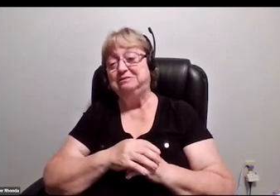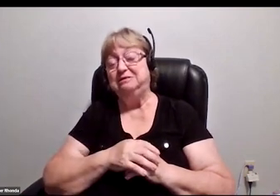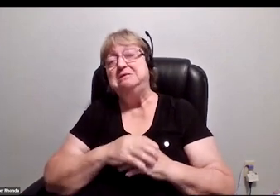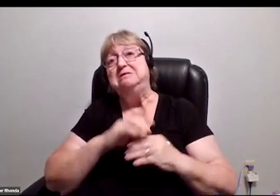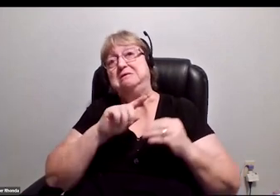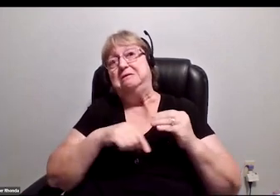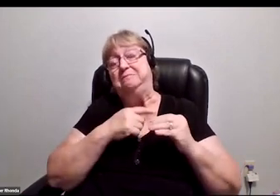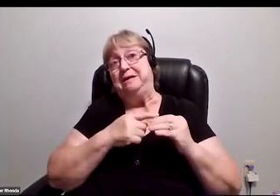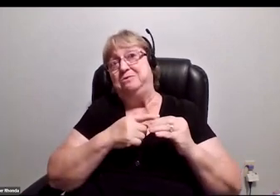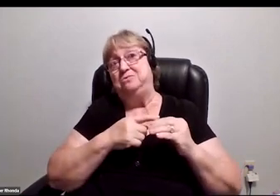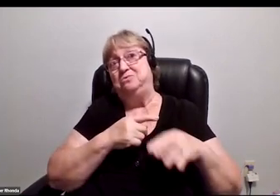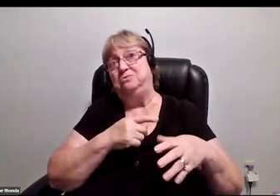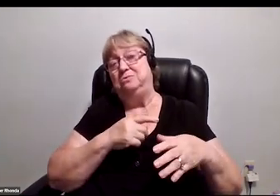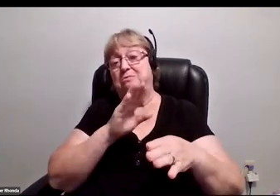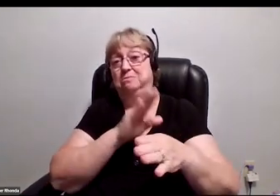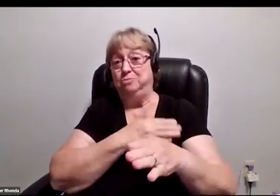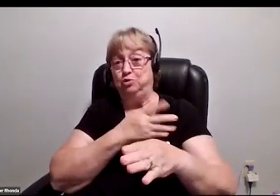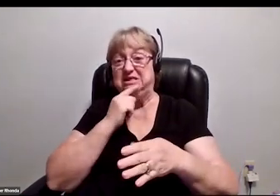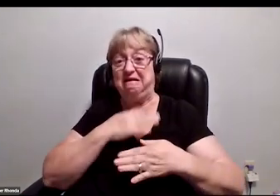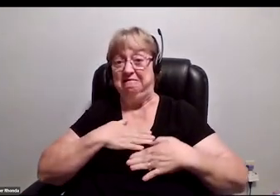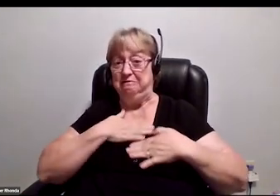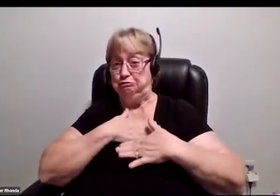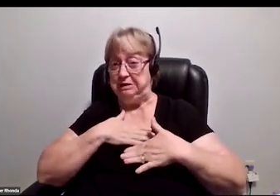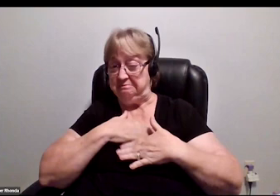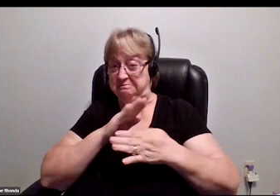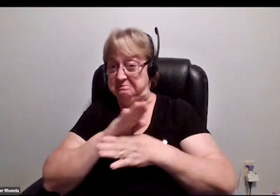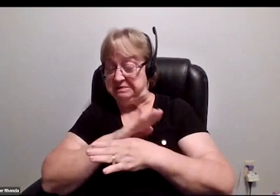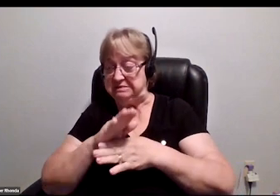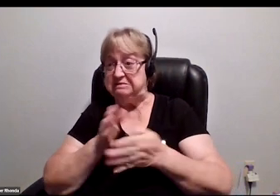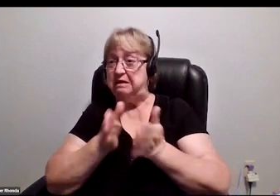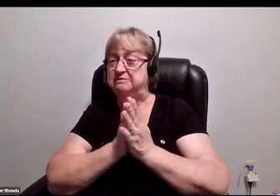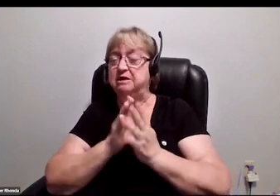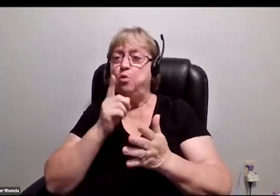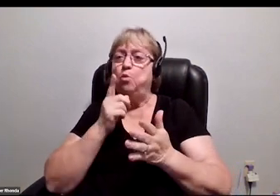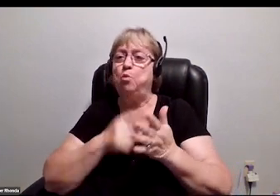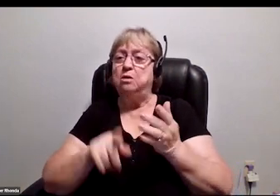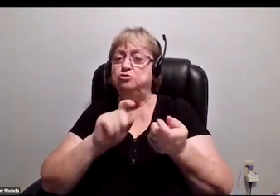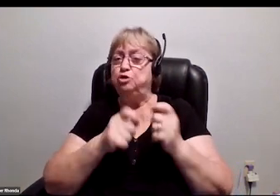about the music and entertainment industry asking, "What changes do you want